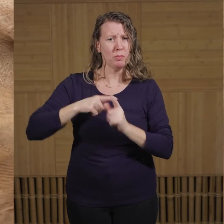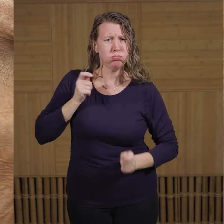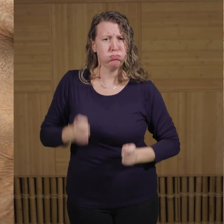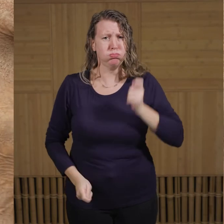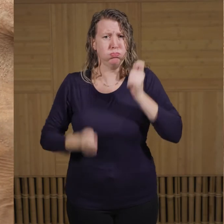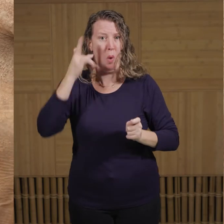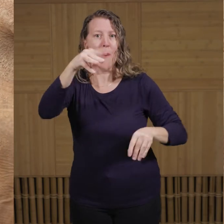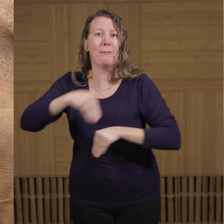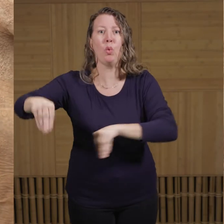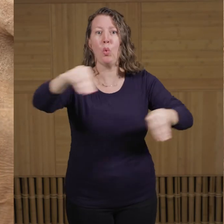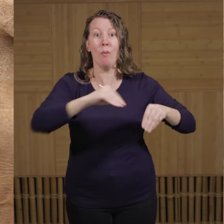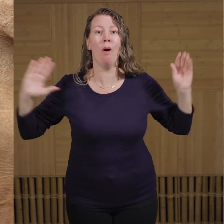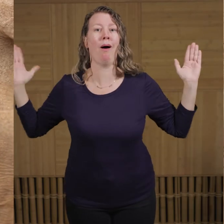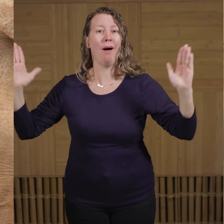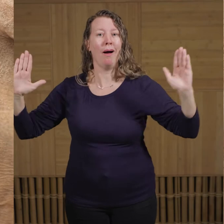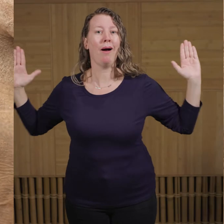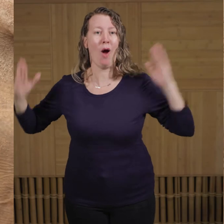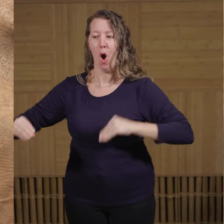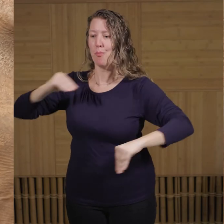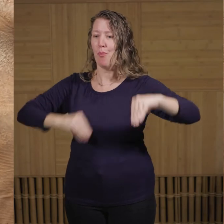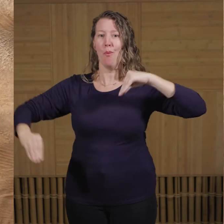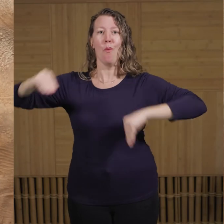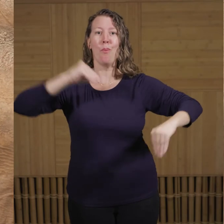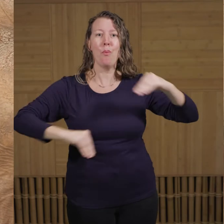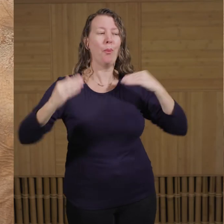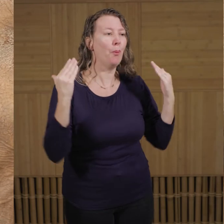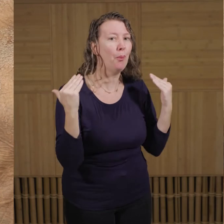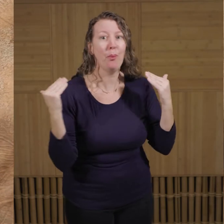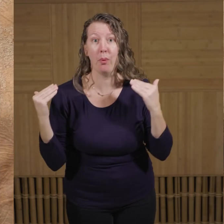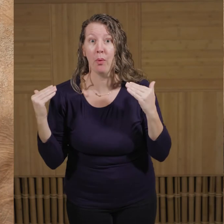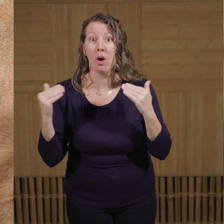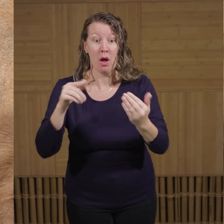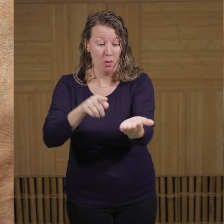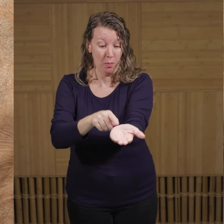and this is yet another way that elephants are able to maintain and regulate their body temperatures.